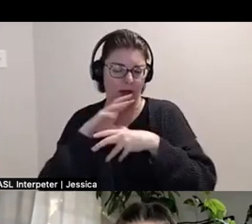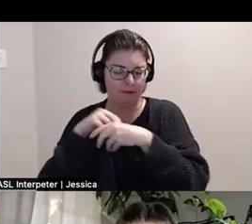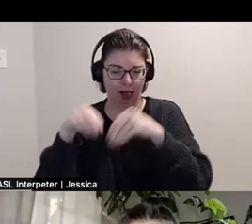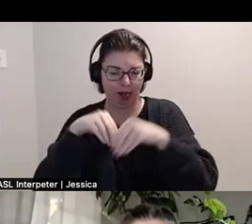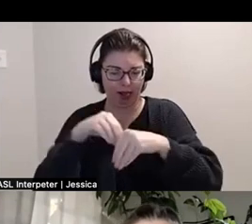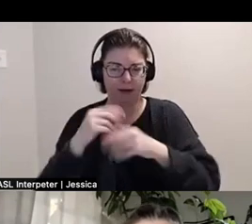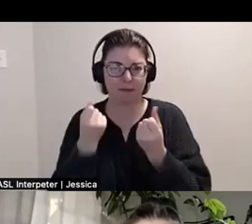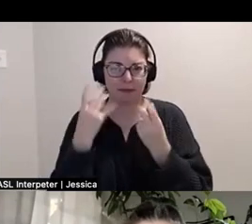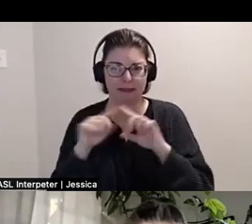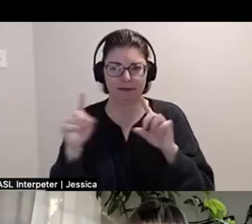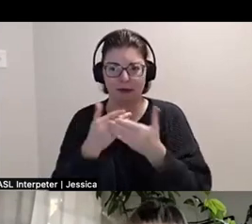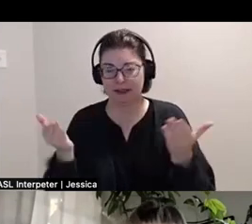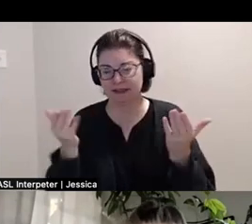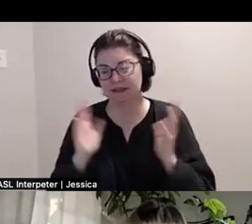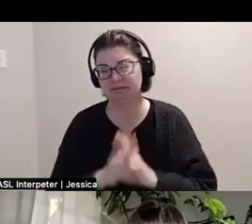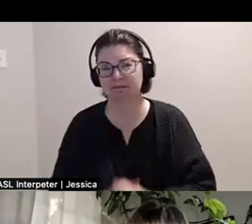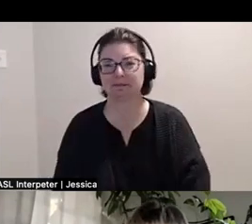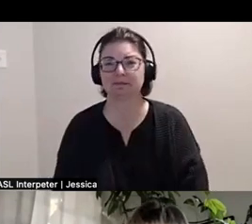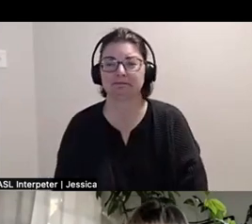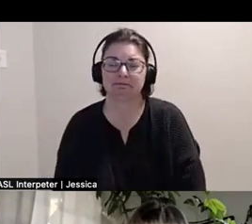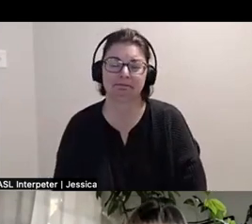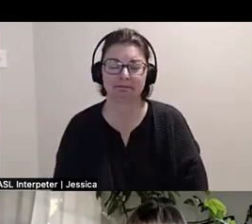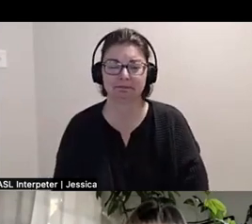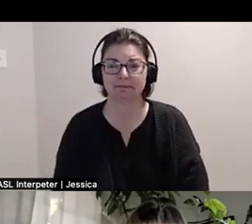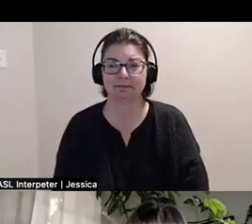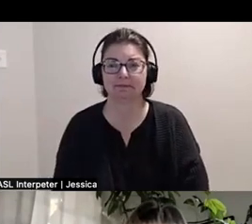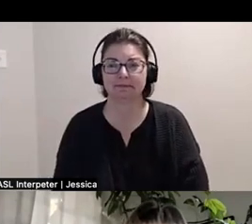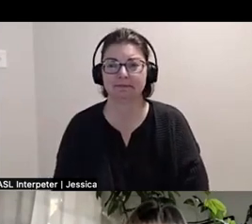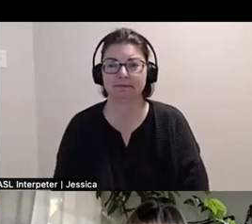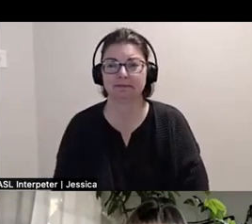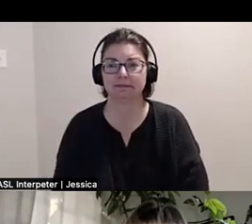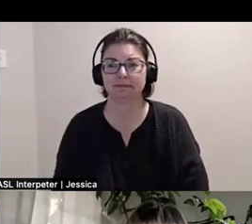Uhm, yeah,